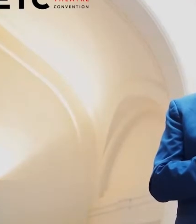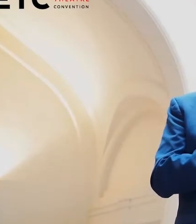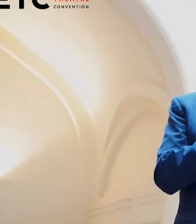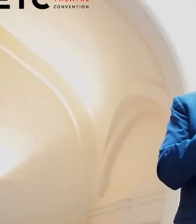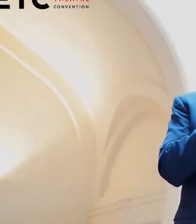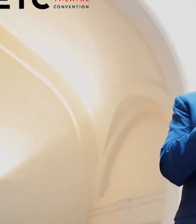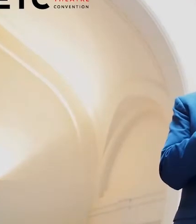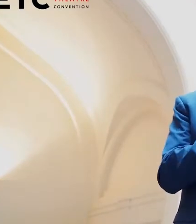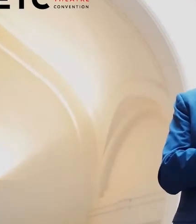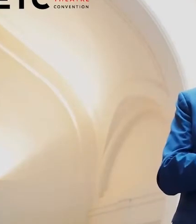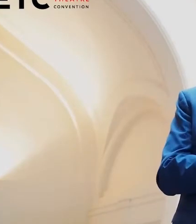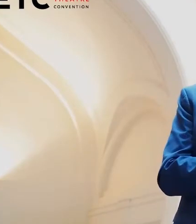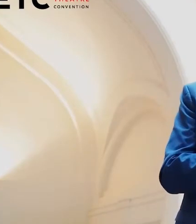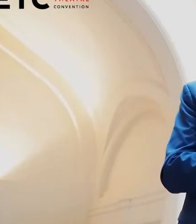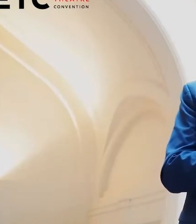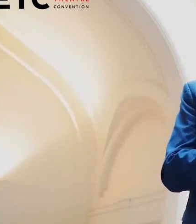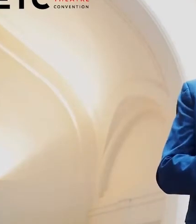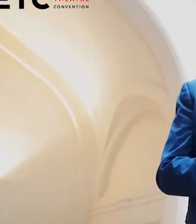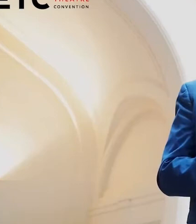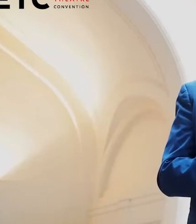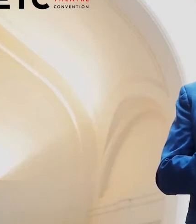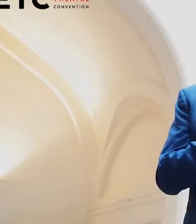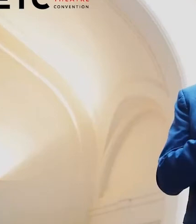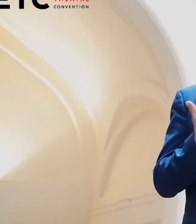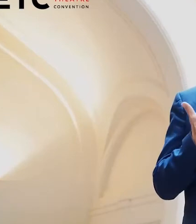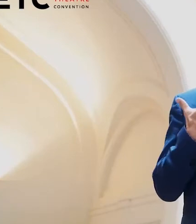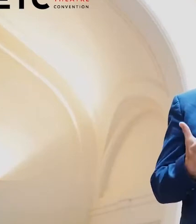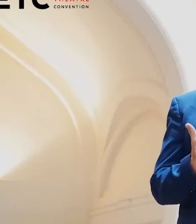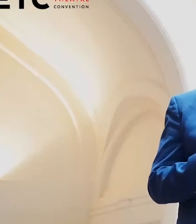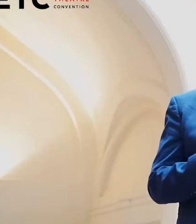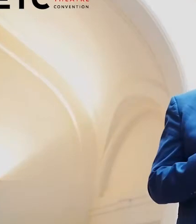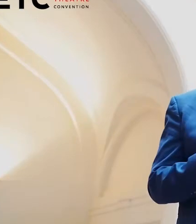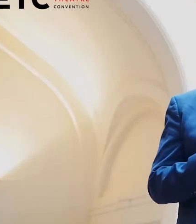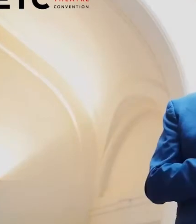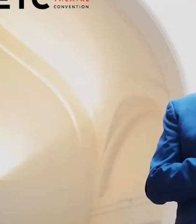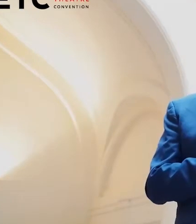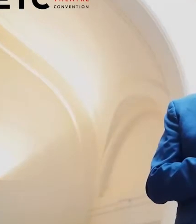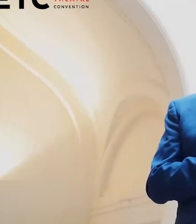who has already been at our side through this year long,